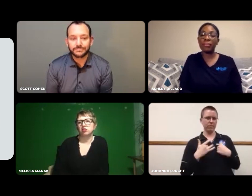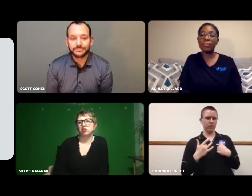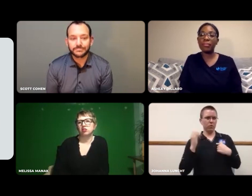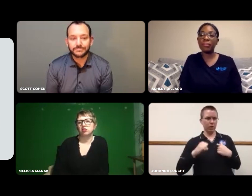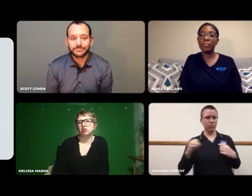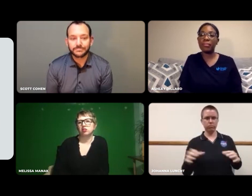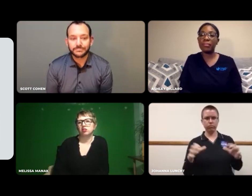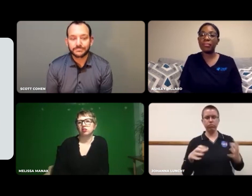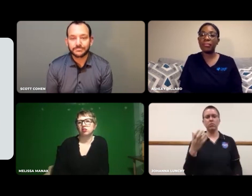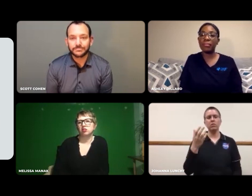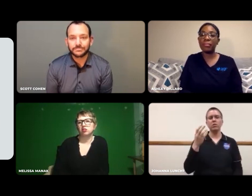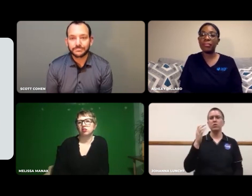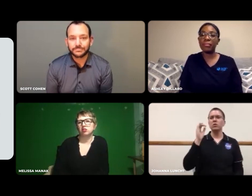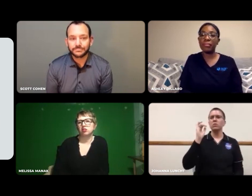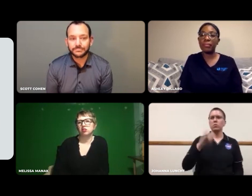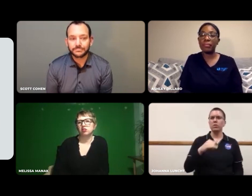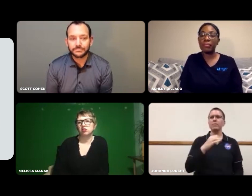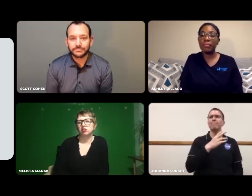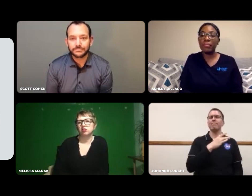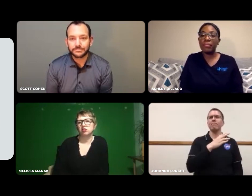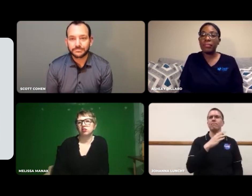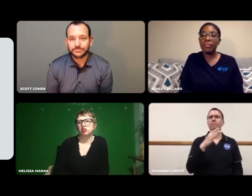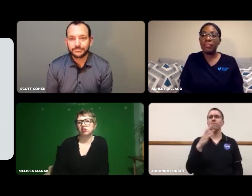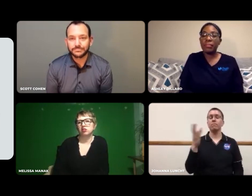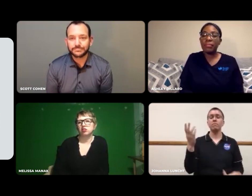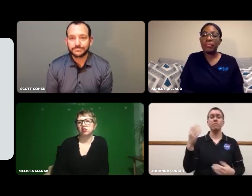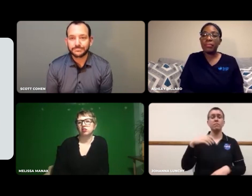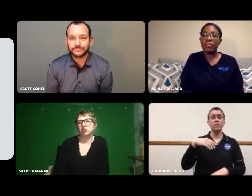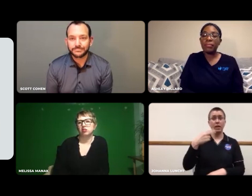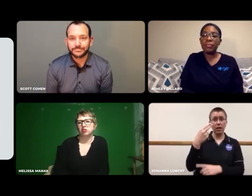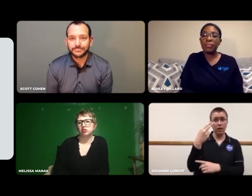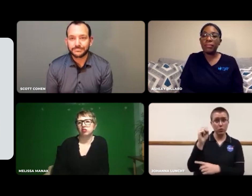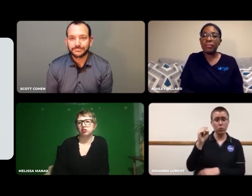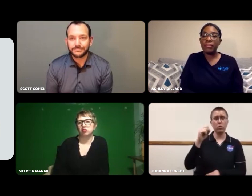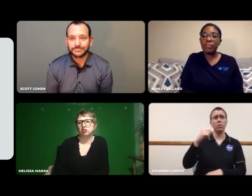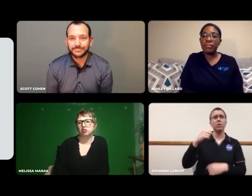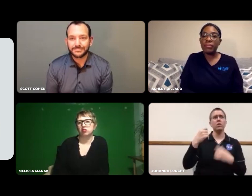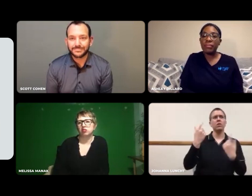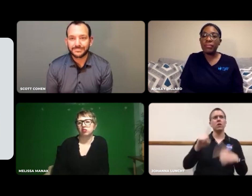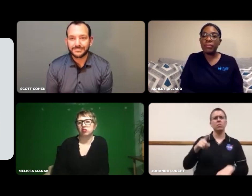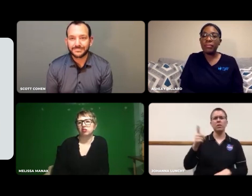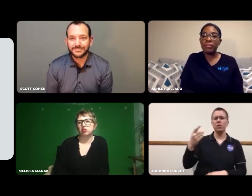I knew it was something I could do, and well.